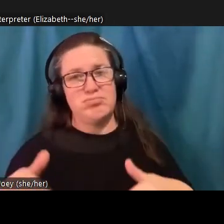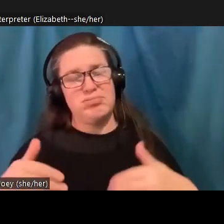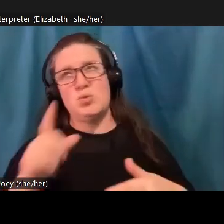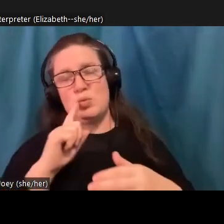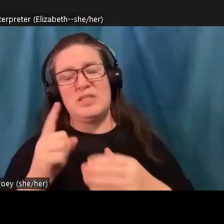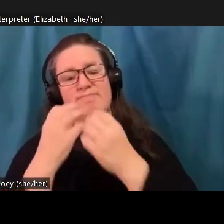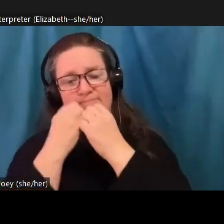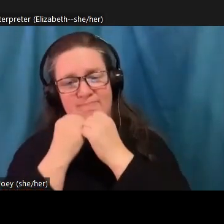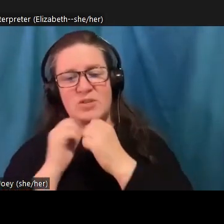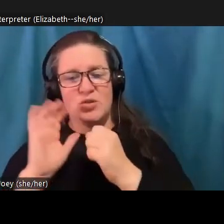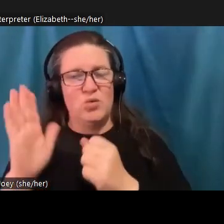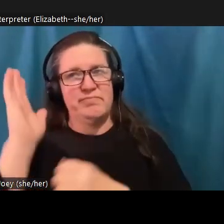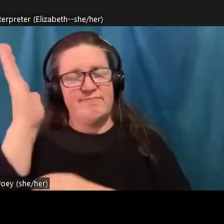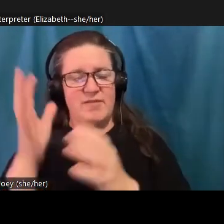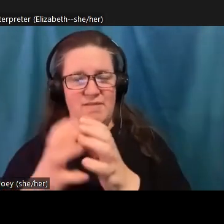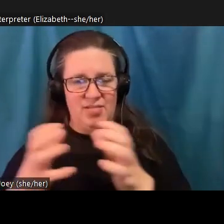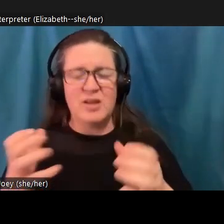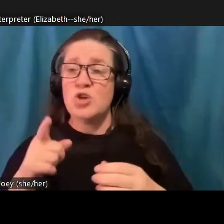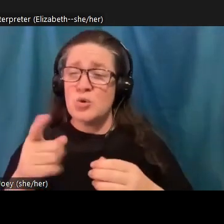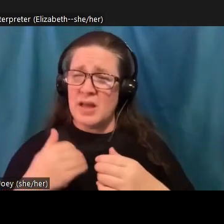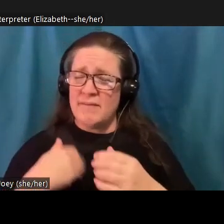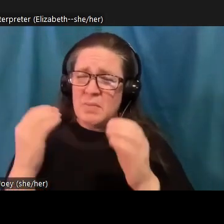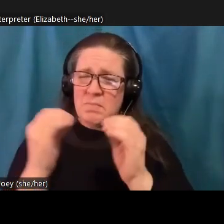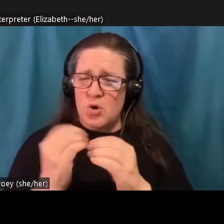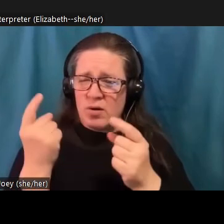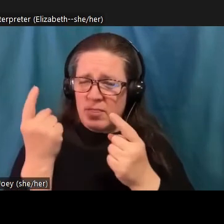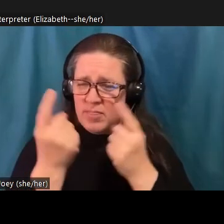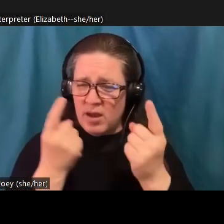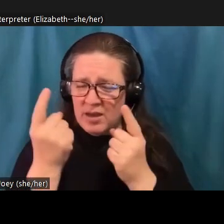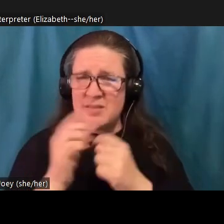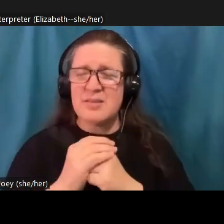more thoughts on, and I'm still trying to figure out how to word